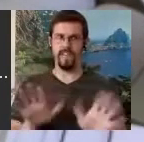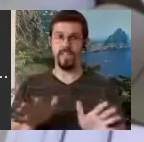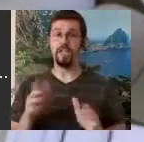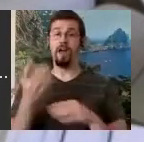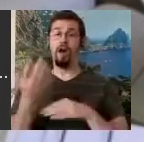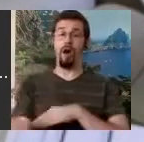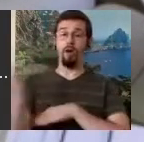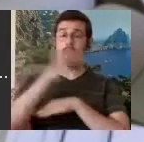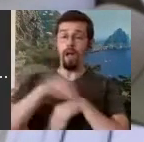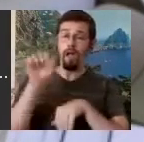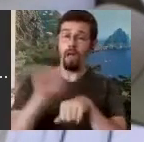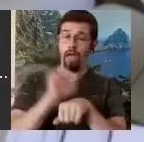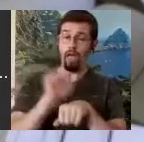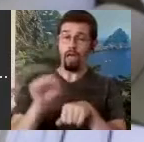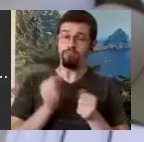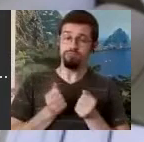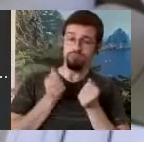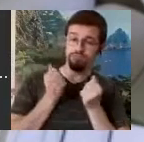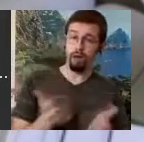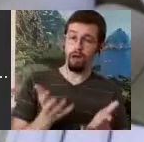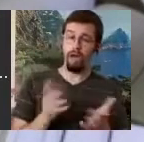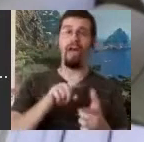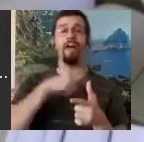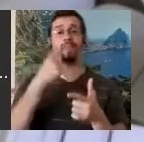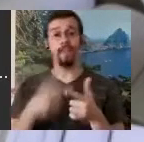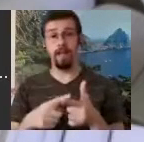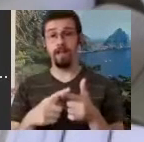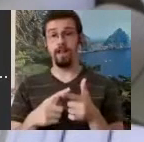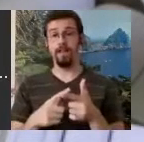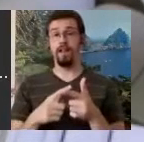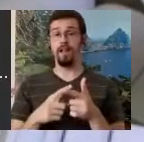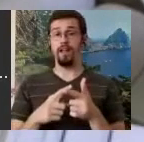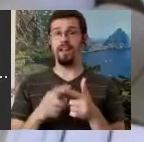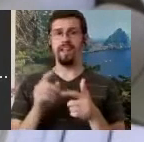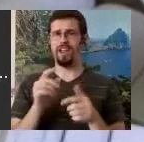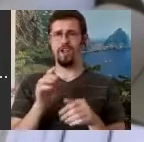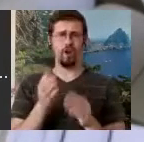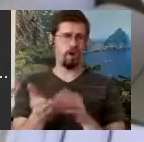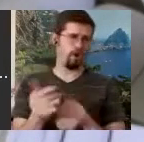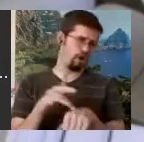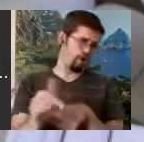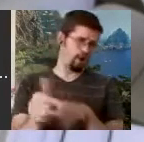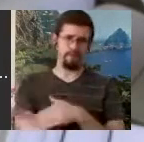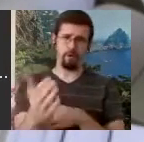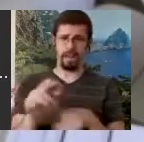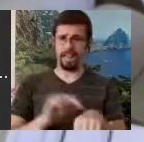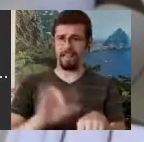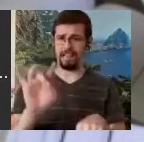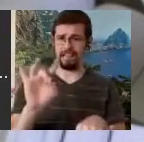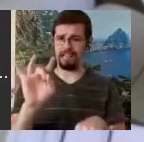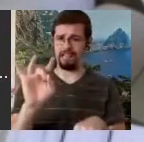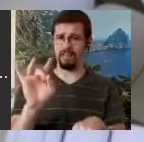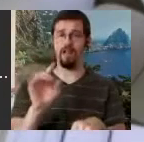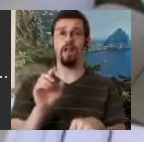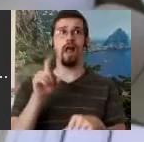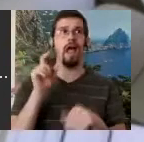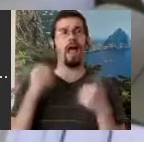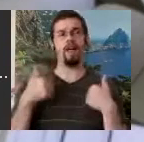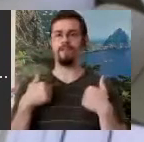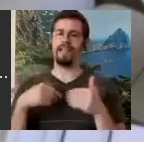in the evening and performances and then at early in the morning like at eight in the morning they would have dance notation class with Valerie Sutton which